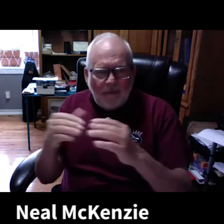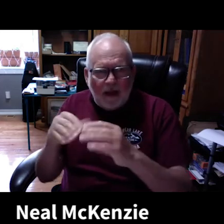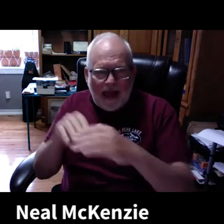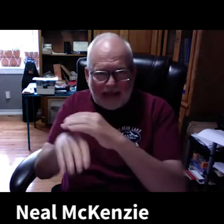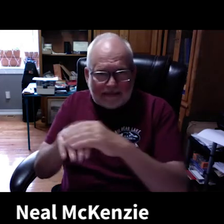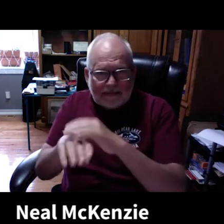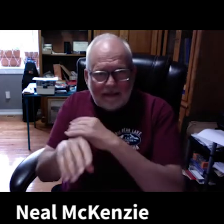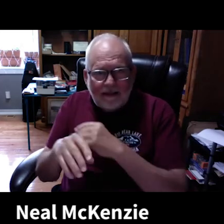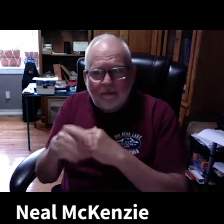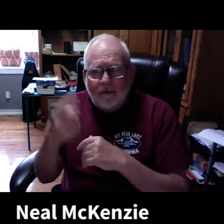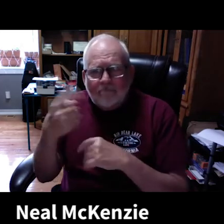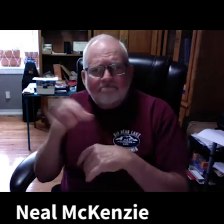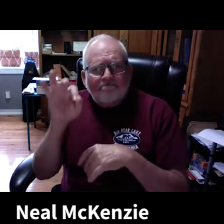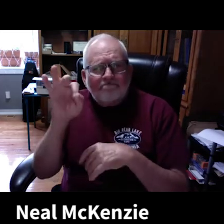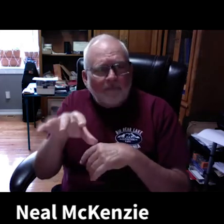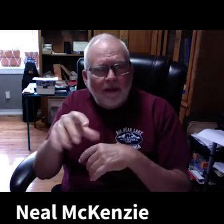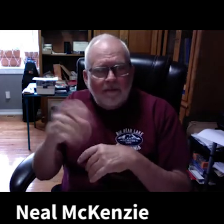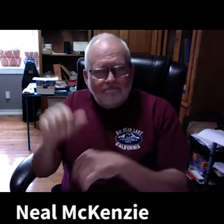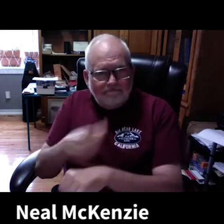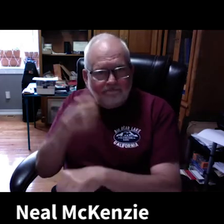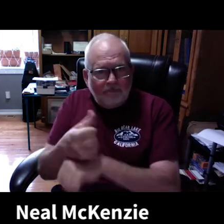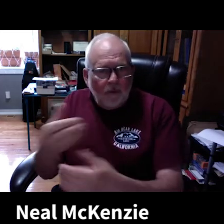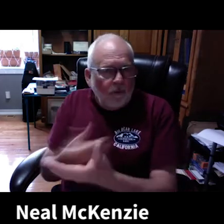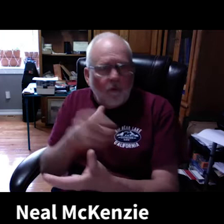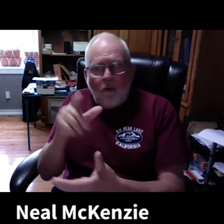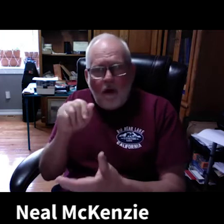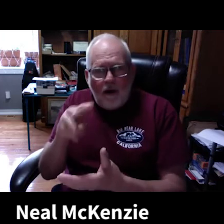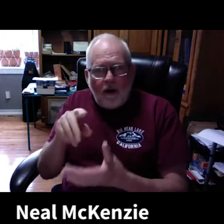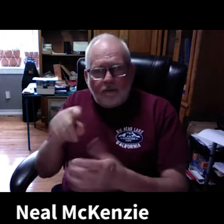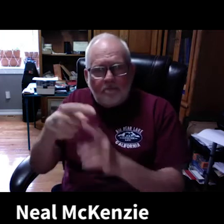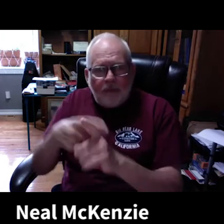This is a great example of the deaf community and equal accessibility for such things.